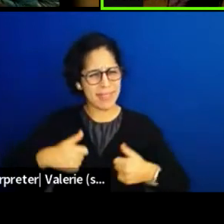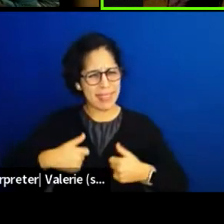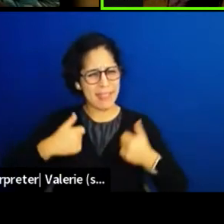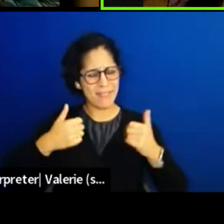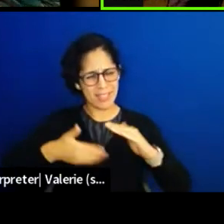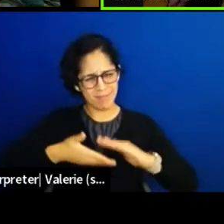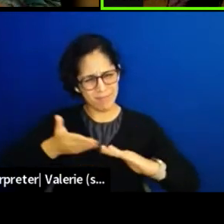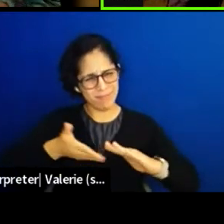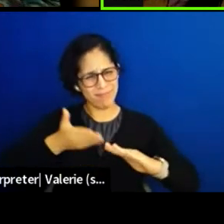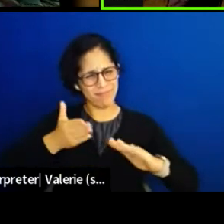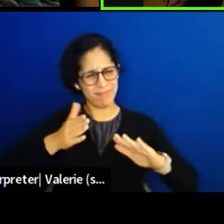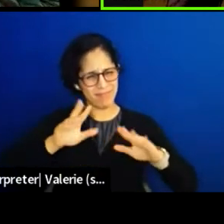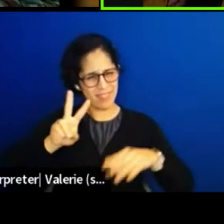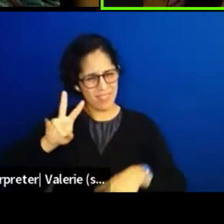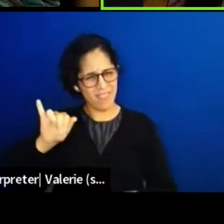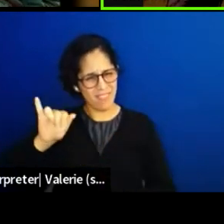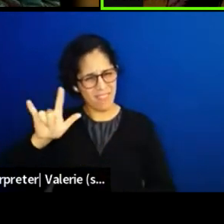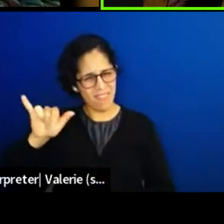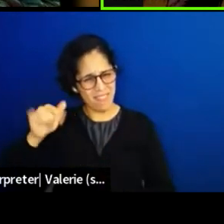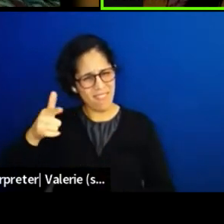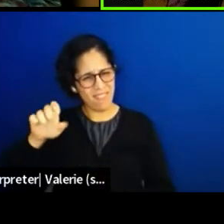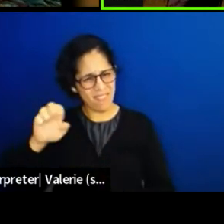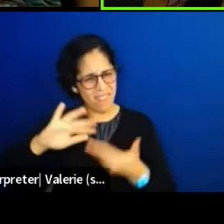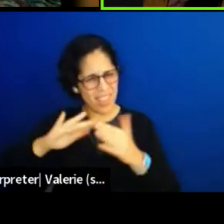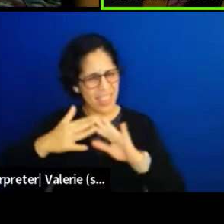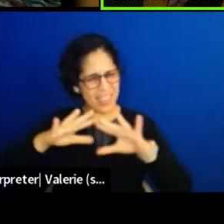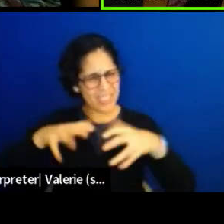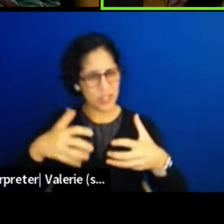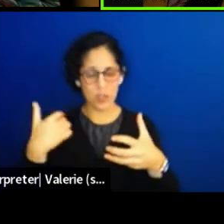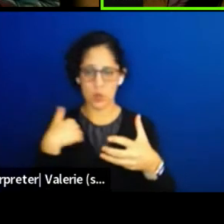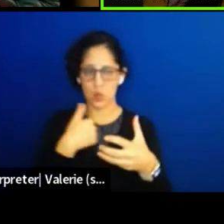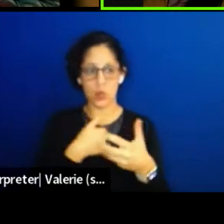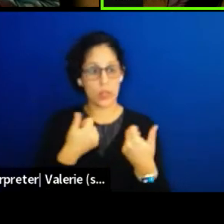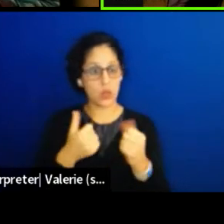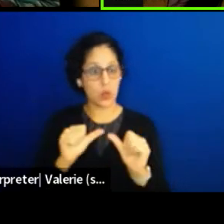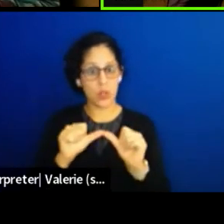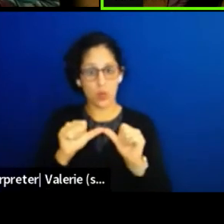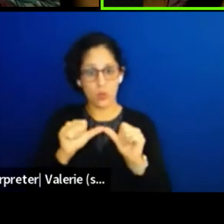and we're working towards being a sustainable as possible